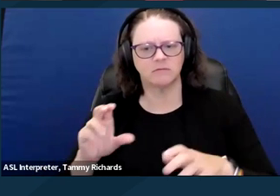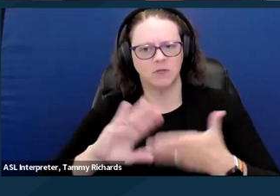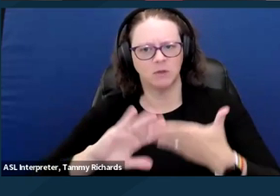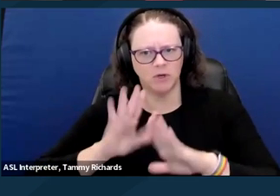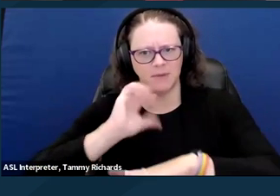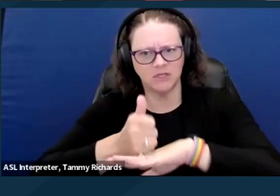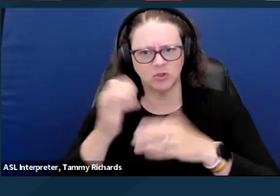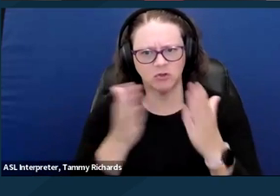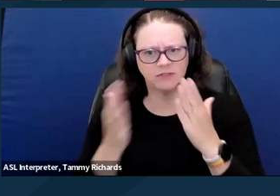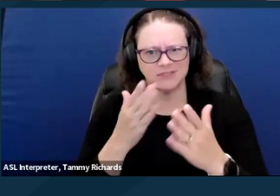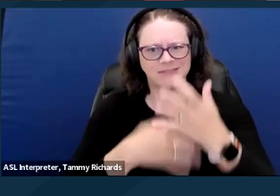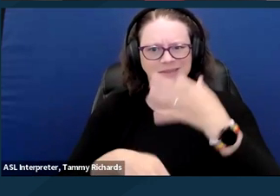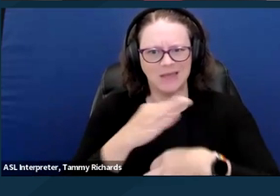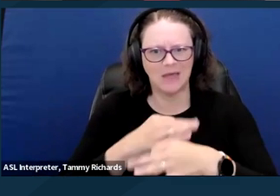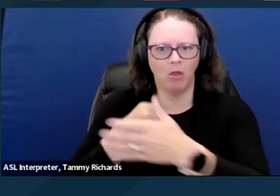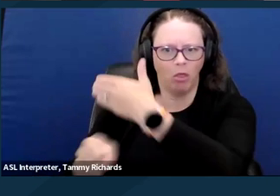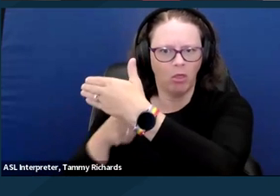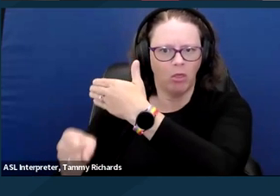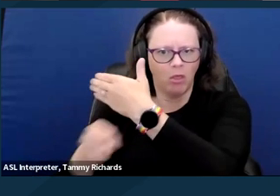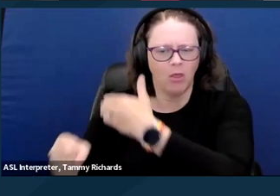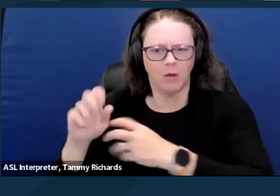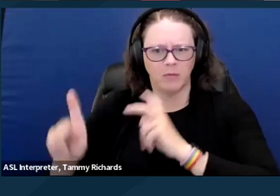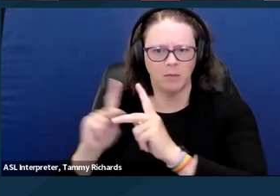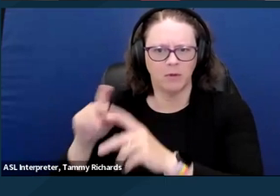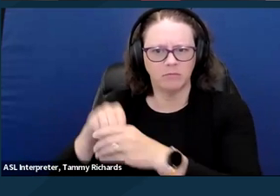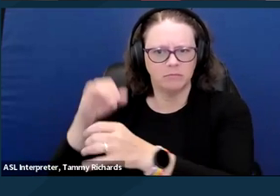The Supreme Court reinforced this 25 years ago